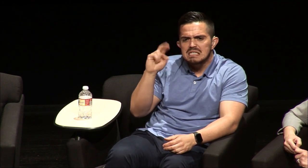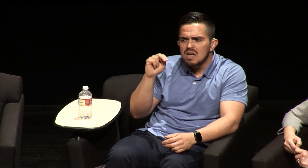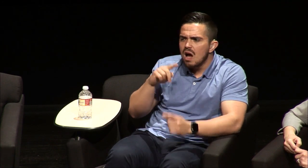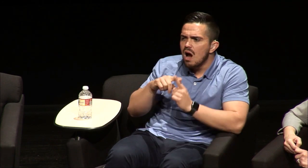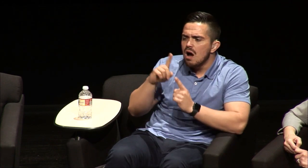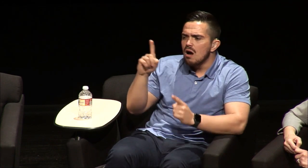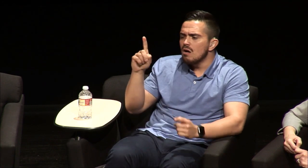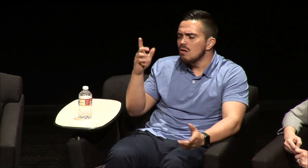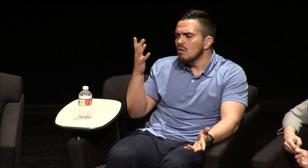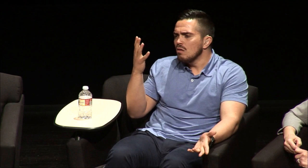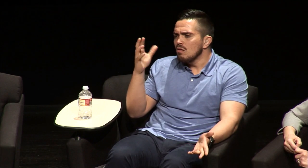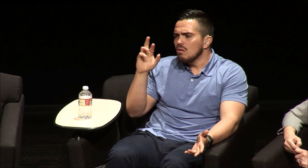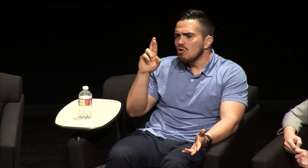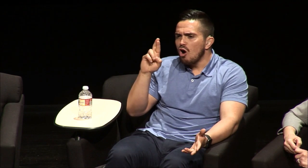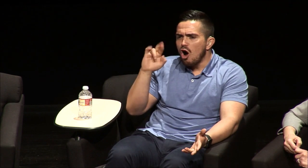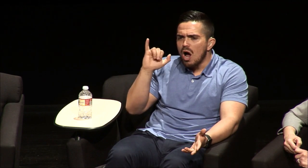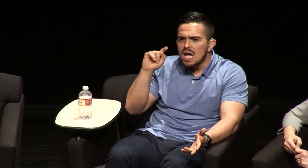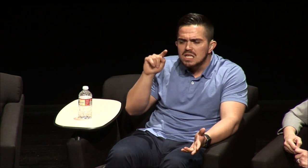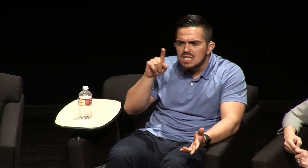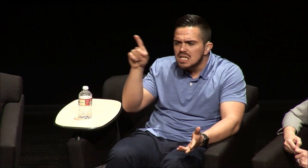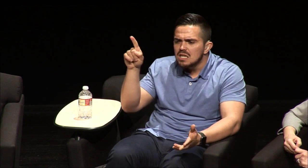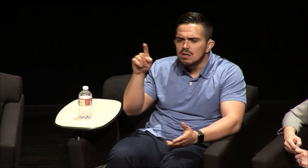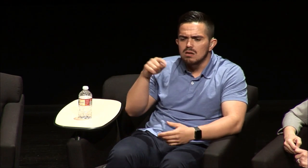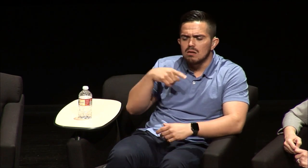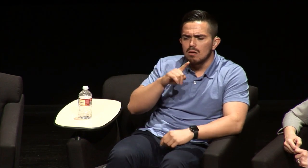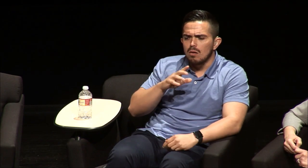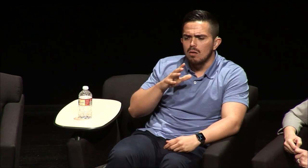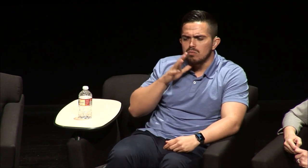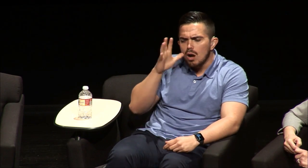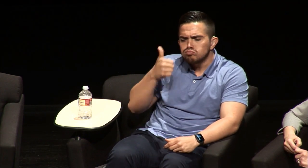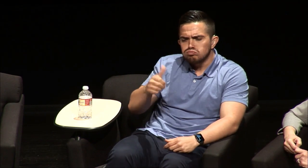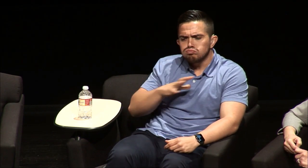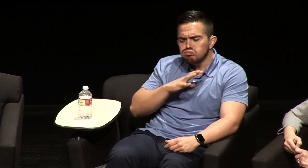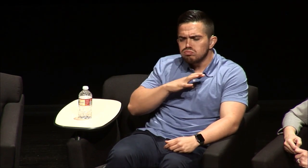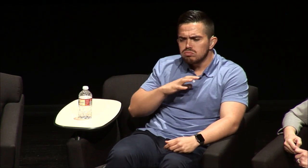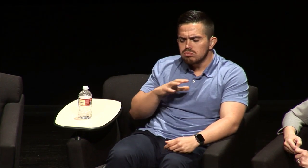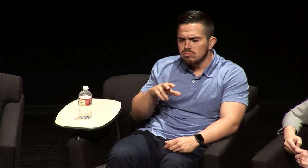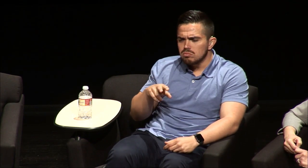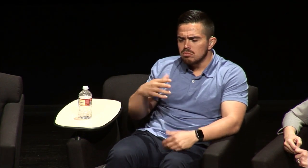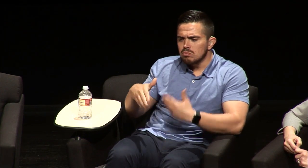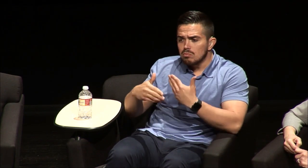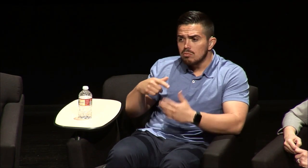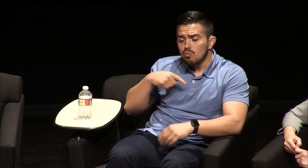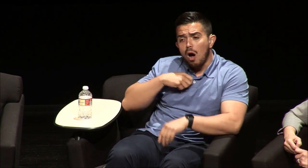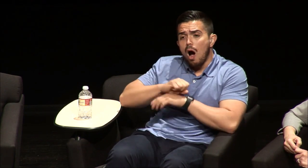myself I'm gonna go to CSUN or RIT and my parents were totally fine with it.